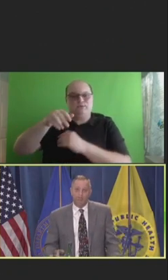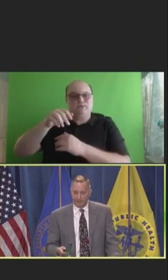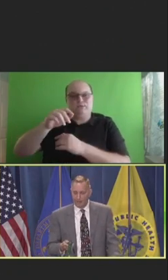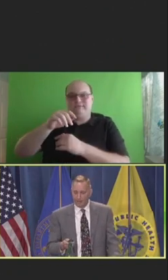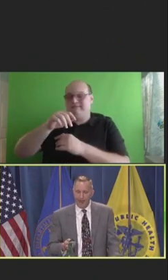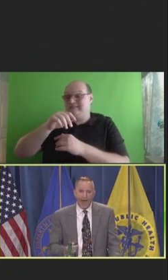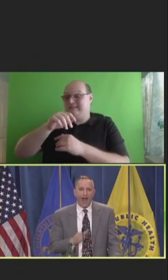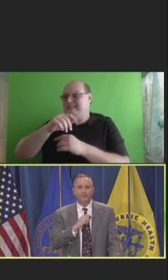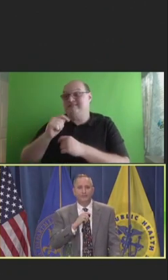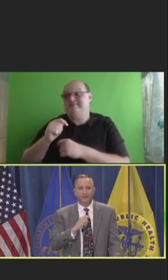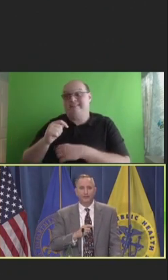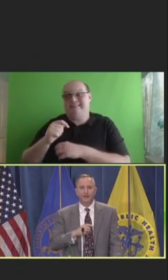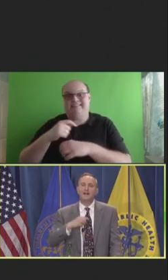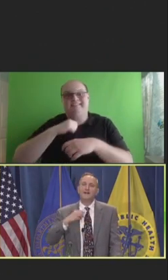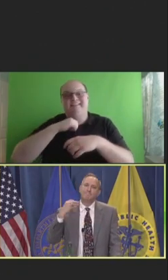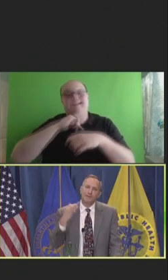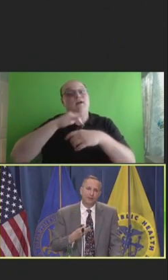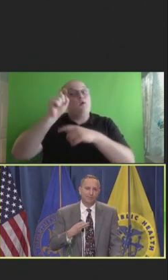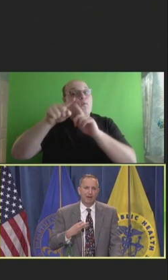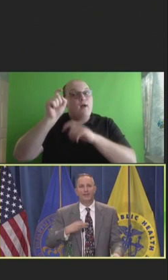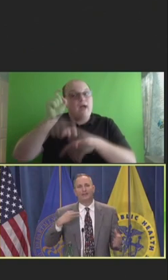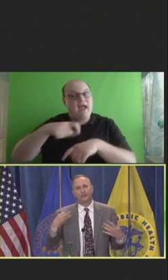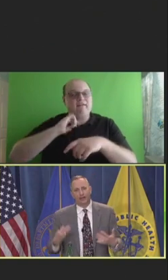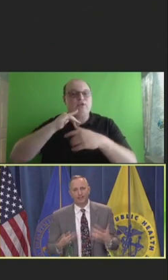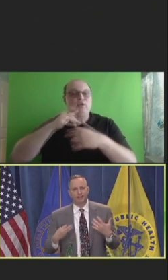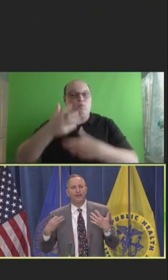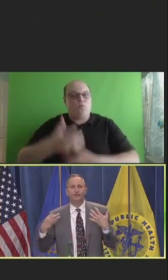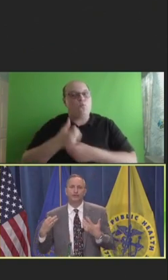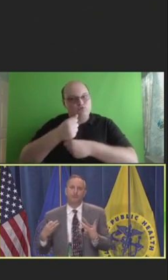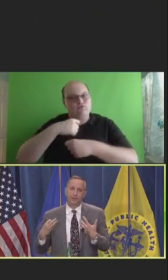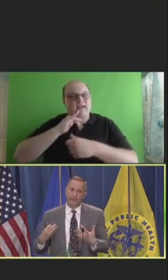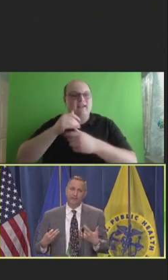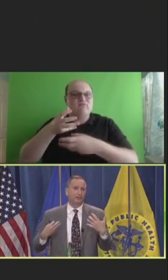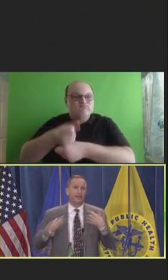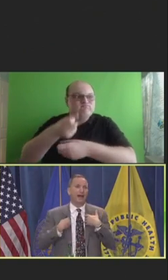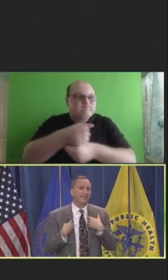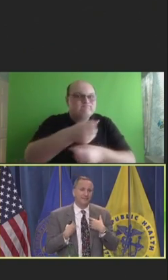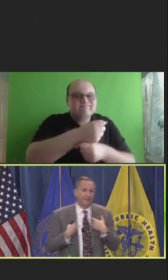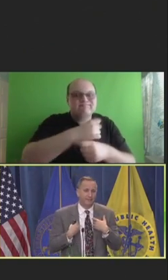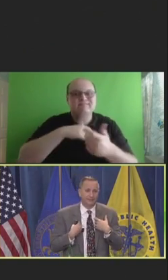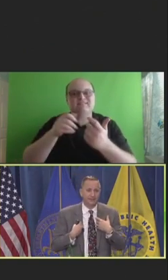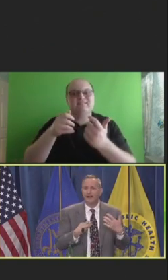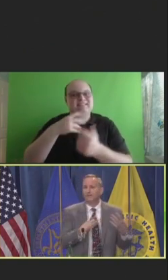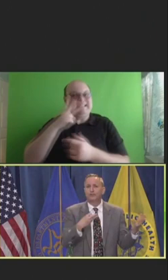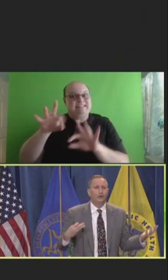But we have to build upon that trusted longitudinal relationship. And I see families for 20 years.